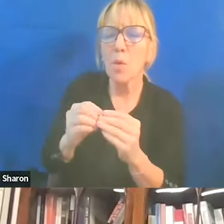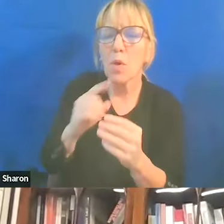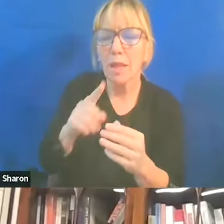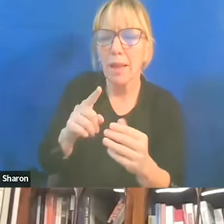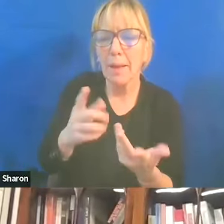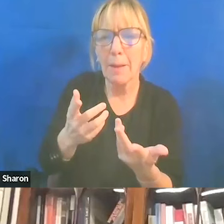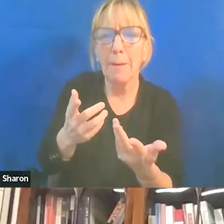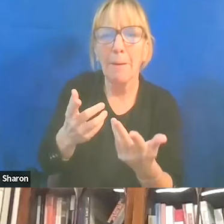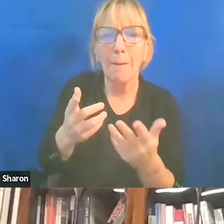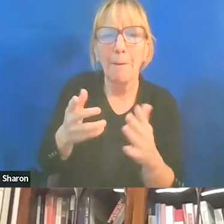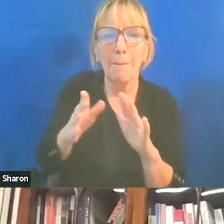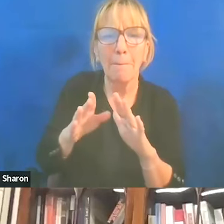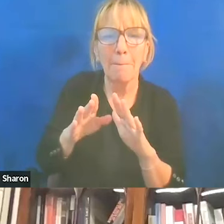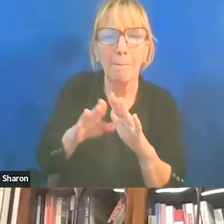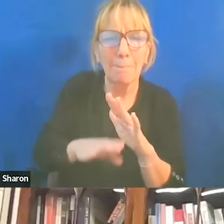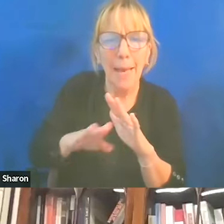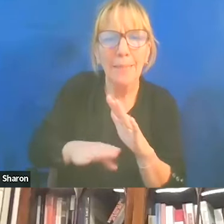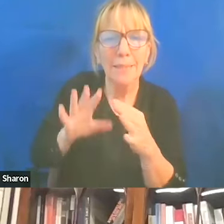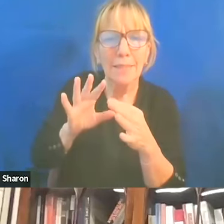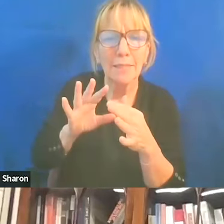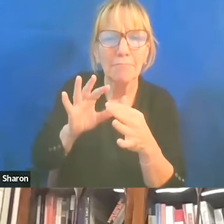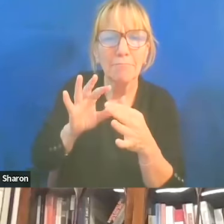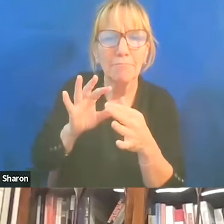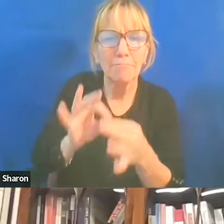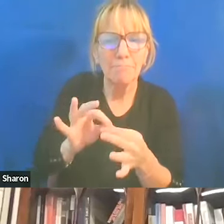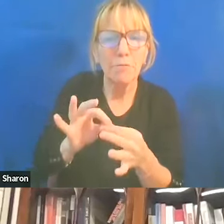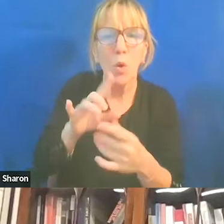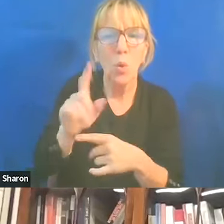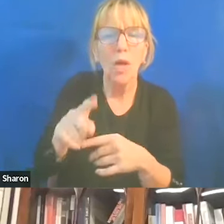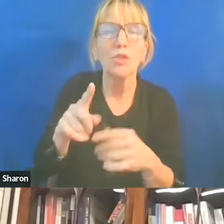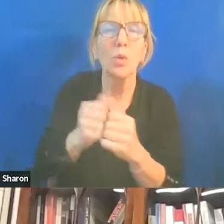question in anti-Semitism studies is, how do you distinguish between legitimate